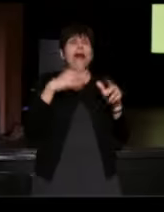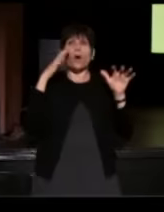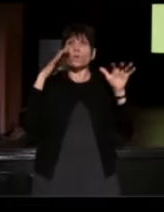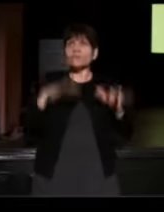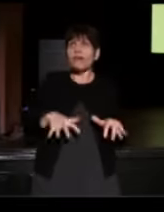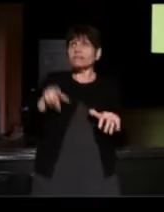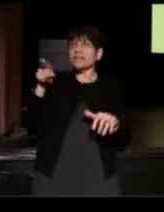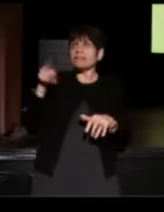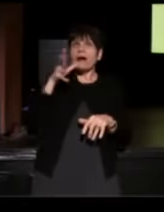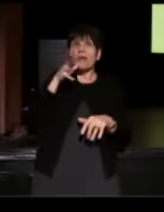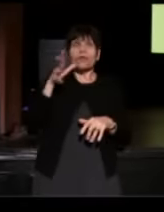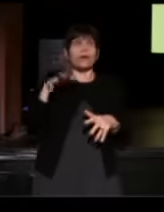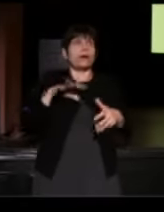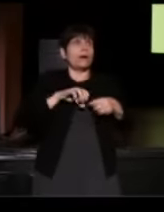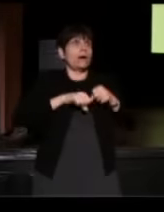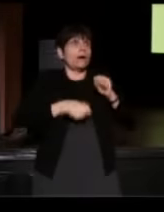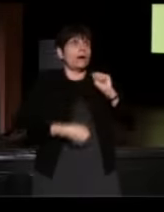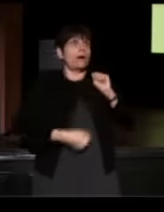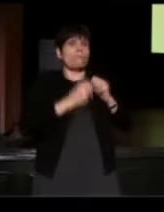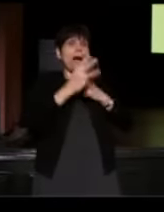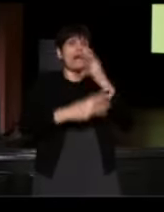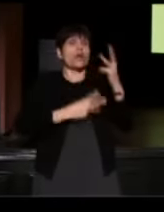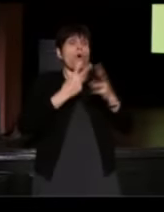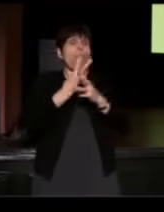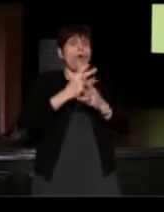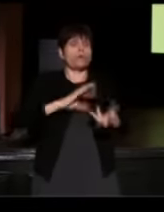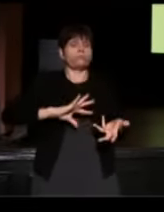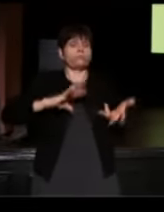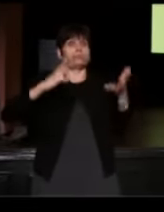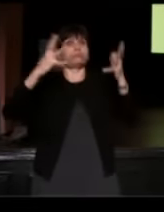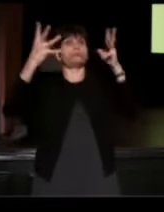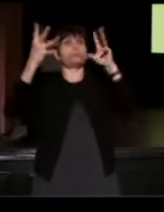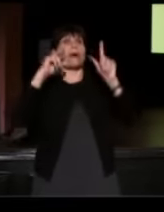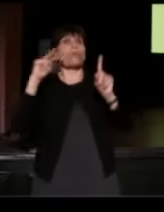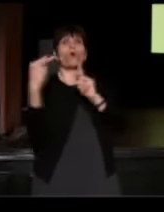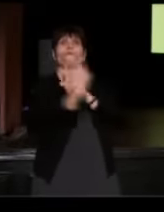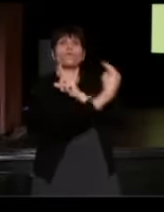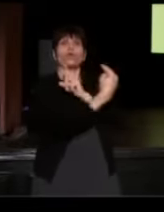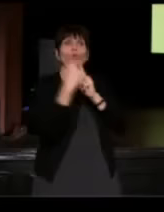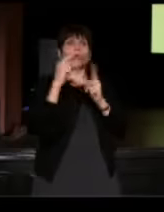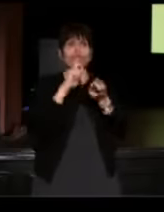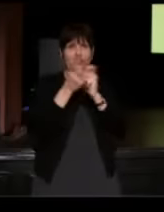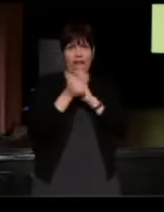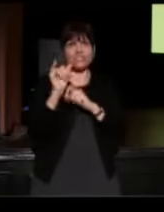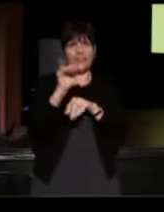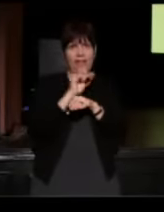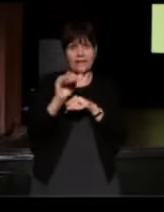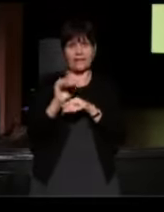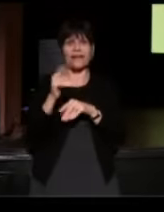(Patsy) My whole world view changed that night. (Alex) Yeah, for me it was the point of awakening